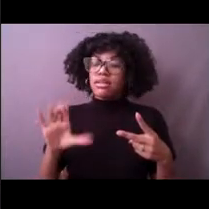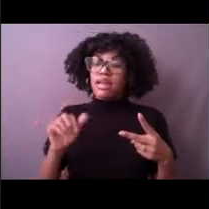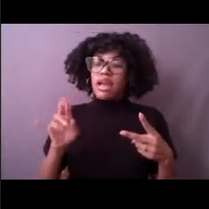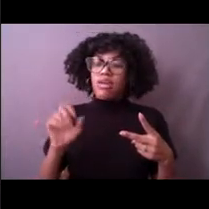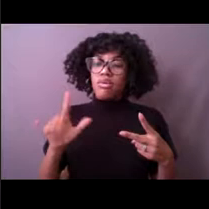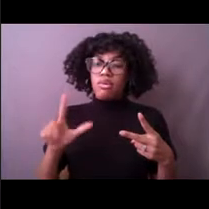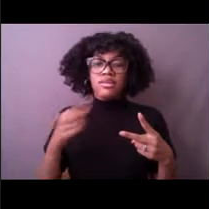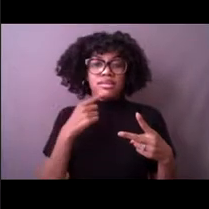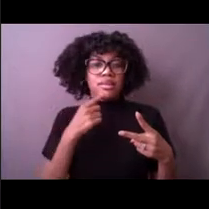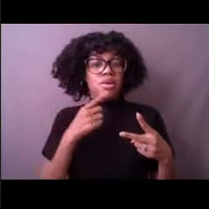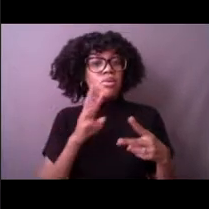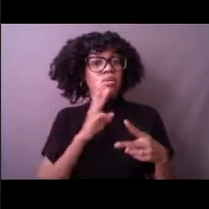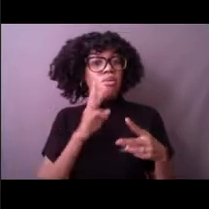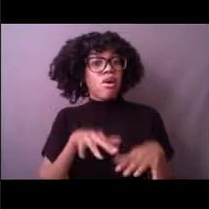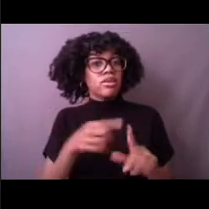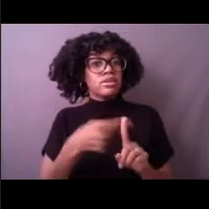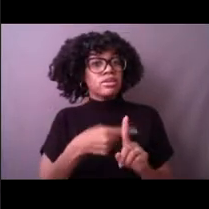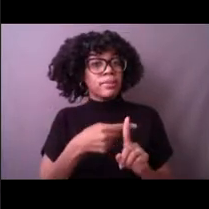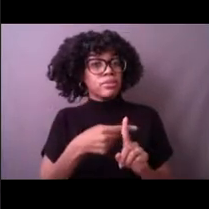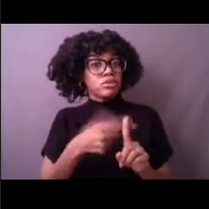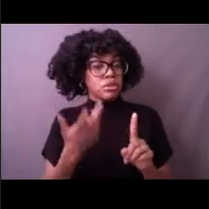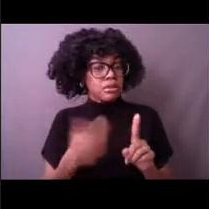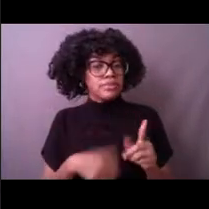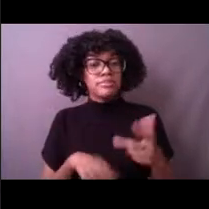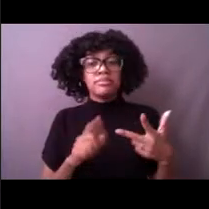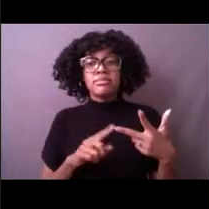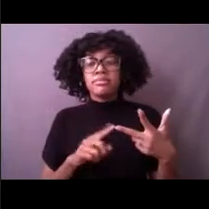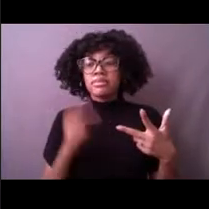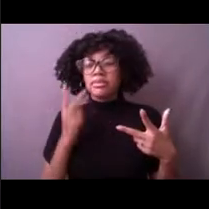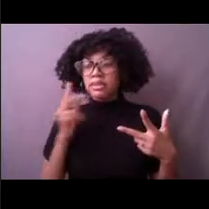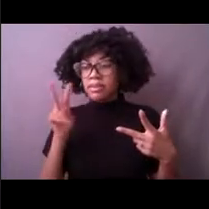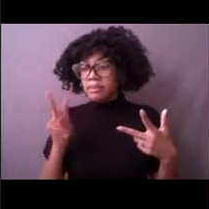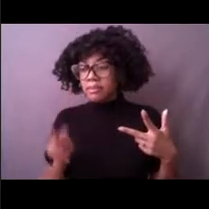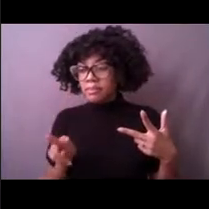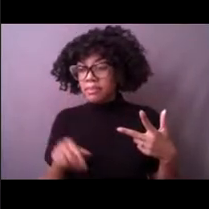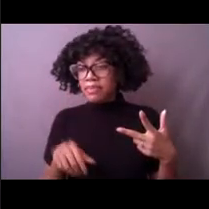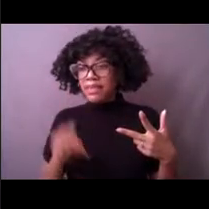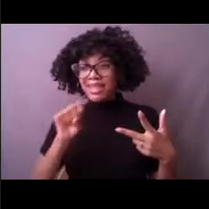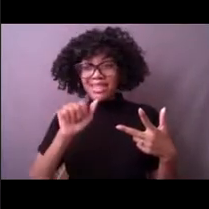What else do we have? Sam says waves.